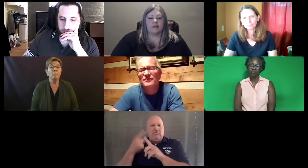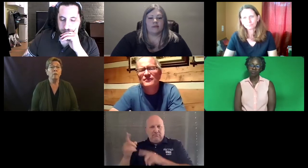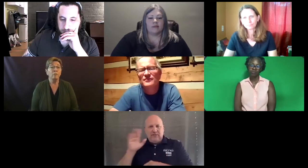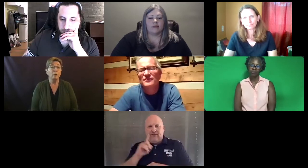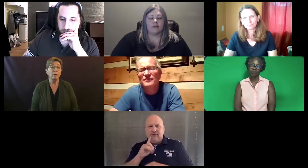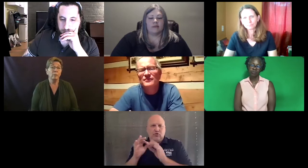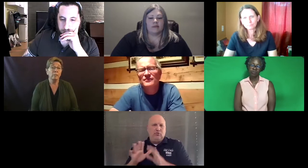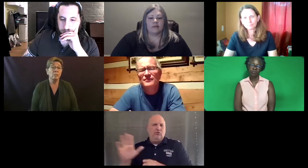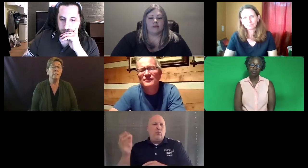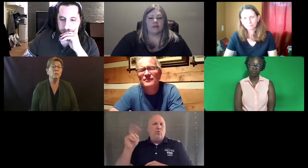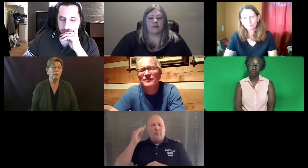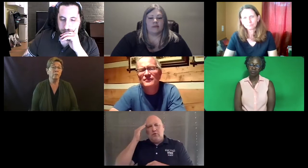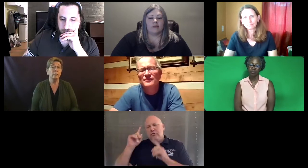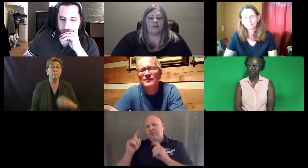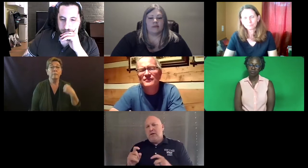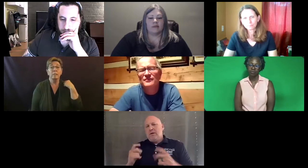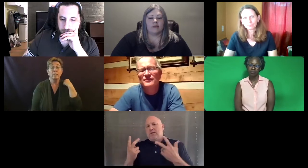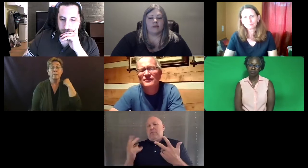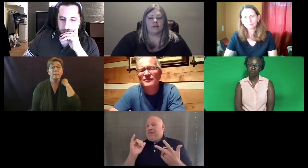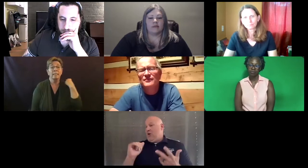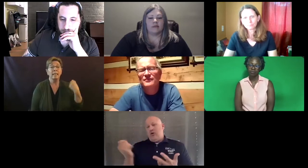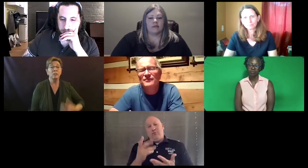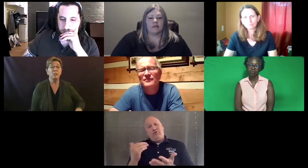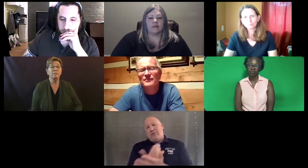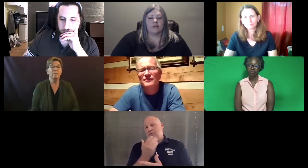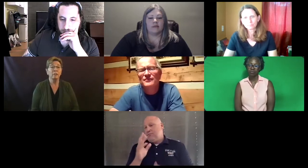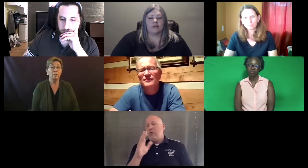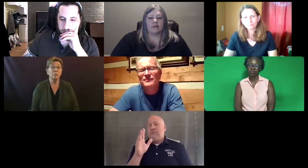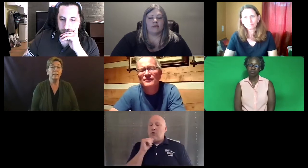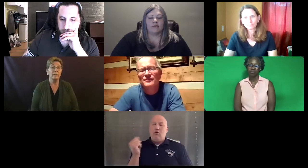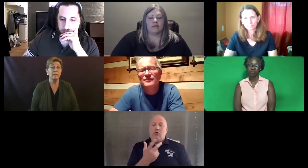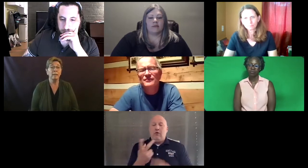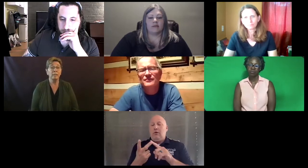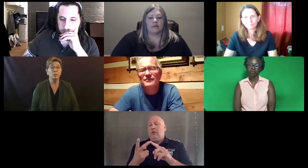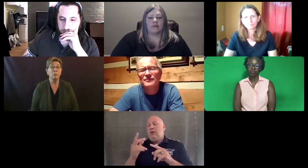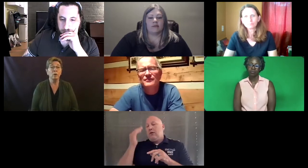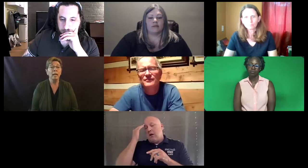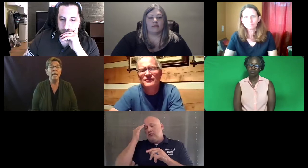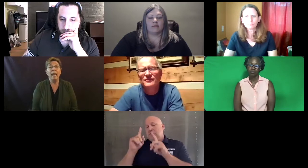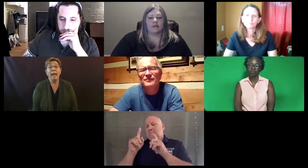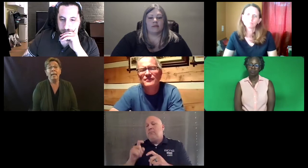One for hearing participants and one for deaf participants because they have different knowledge bases coming to the work.